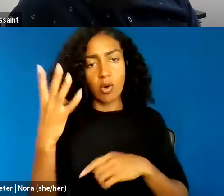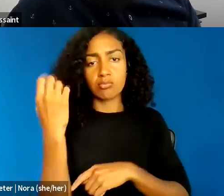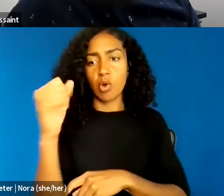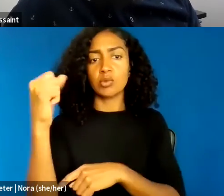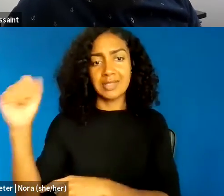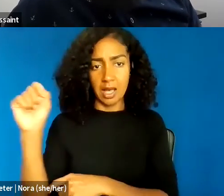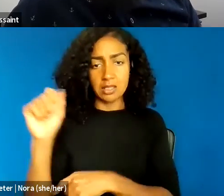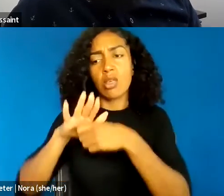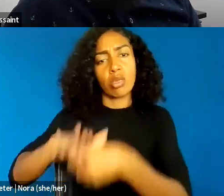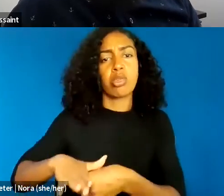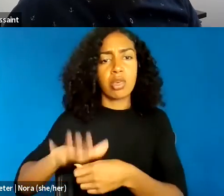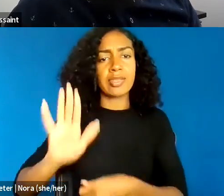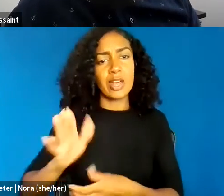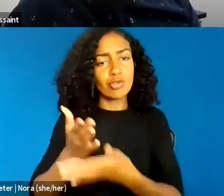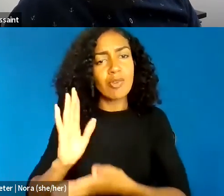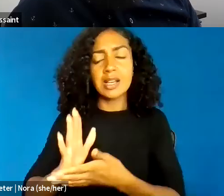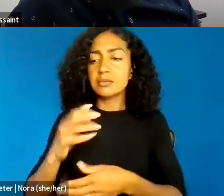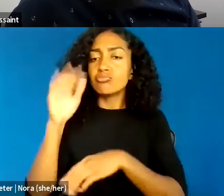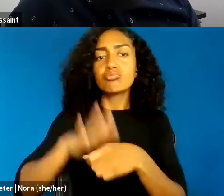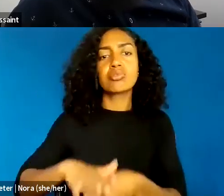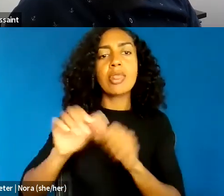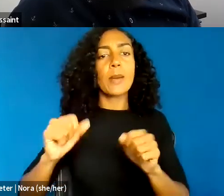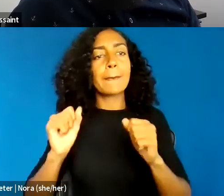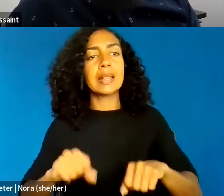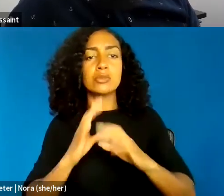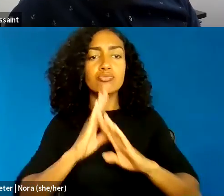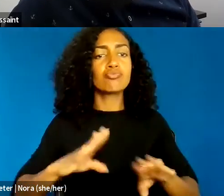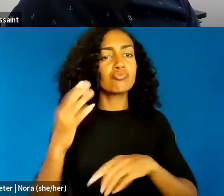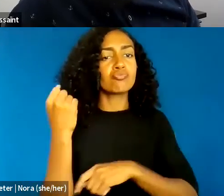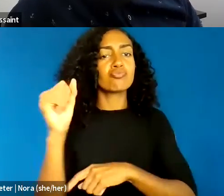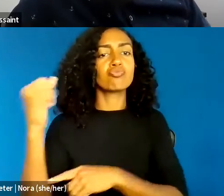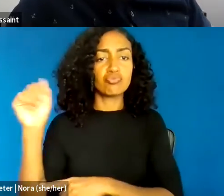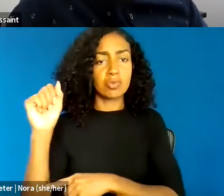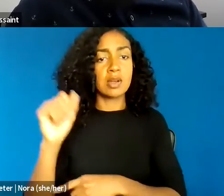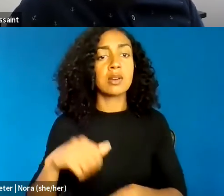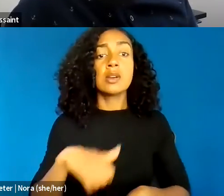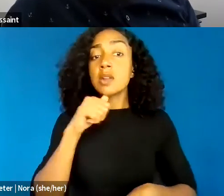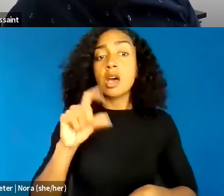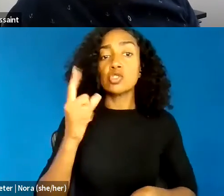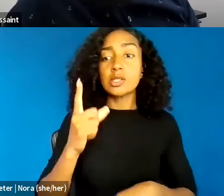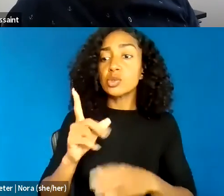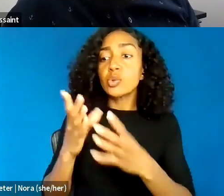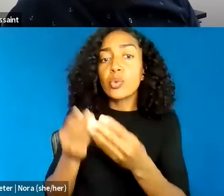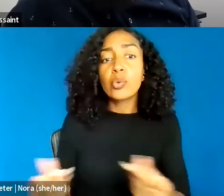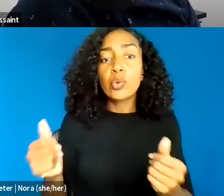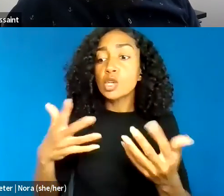by legitimating violence, not to quell social disruption, but rather to reinforce social control.